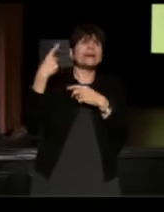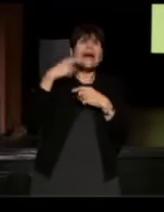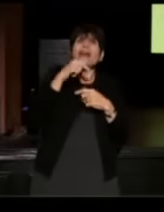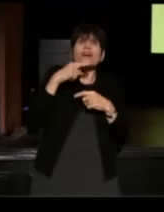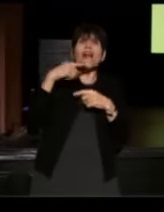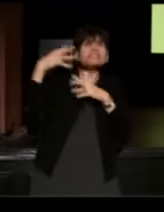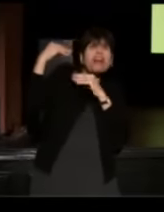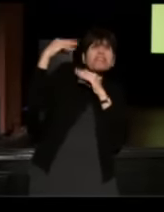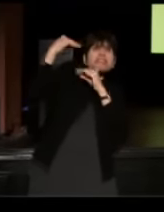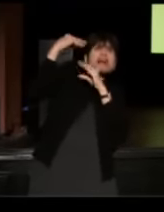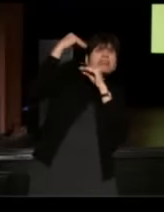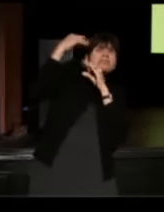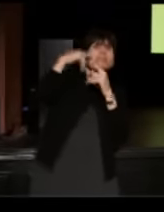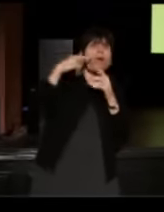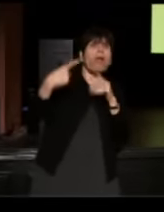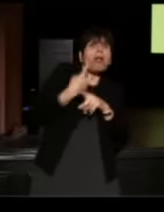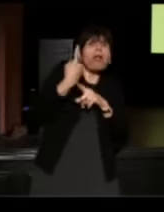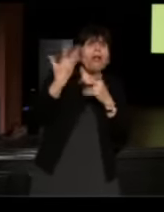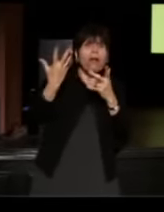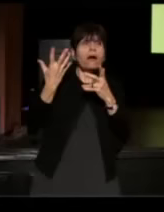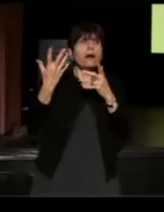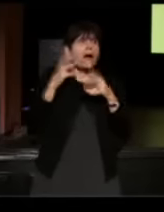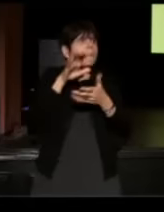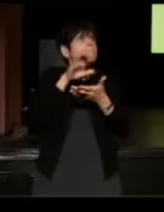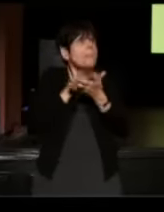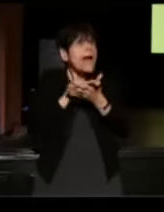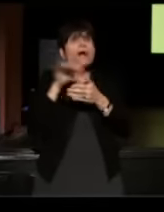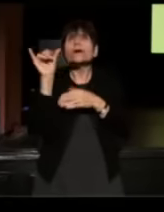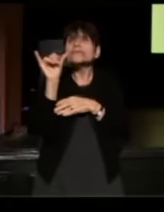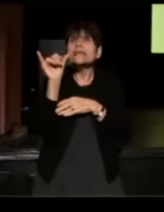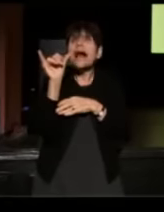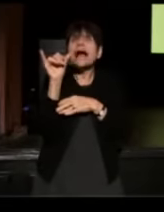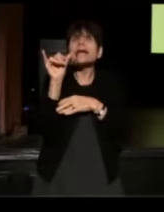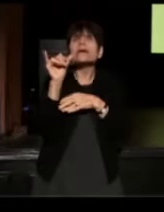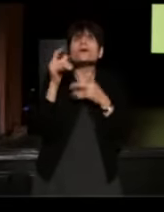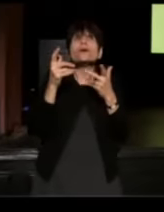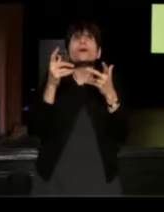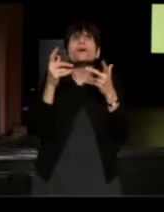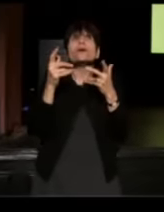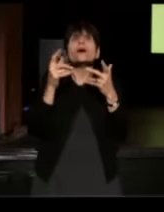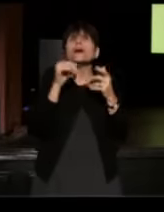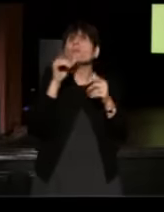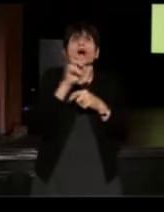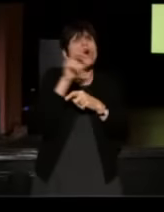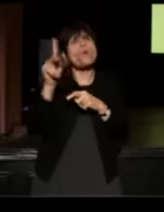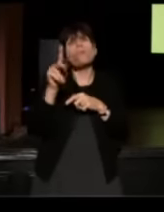and being married is like having a color television set, you never want to go back to black and white.